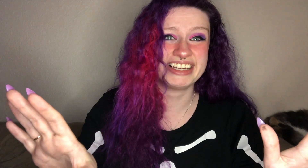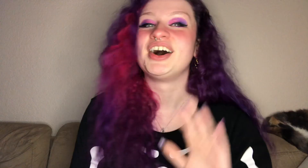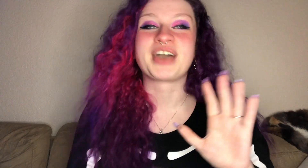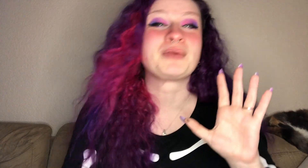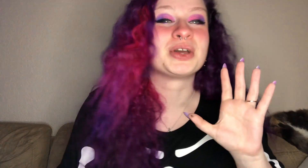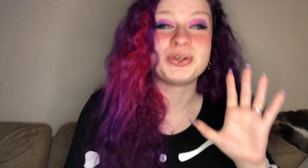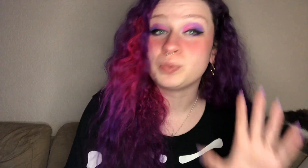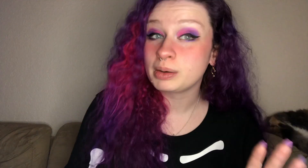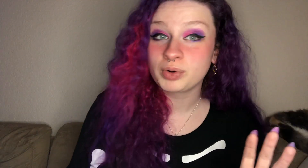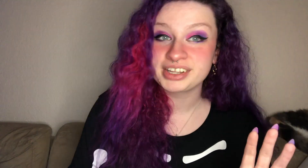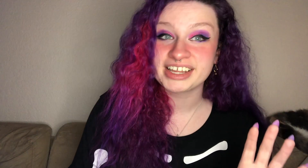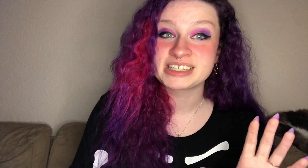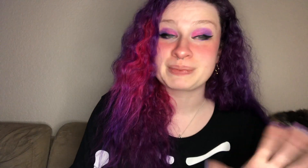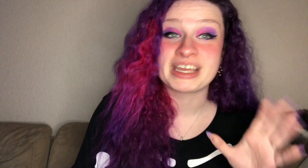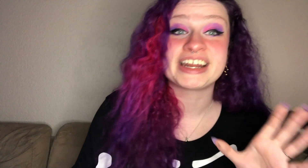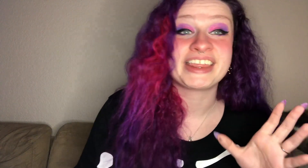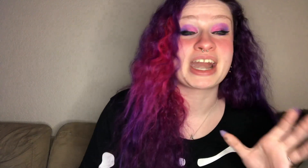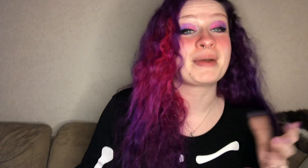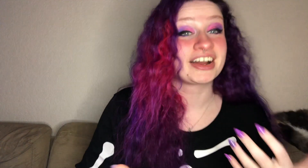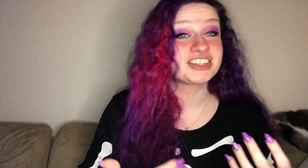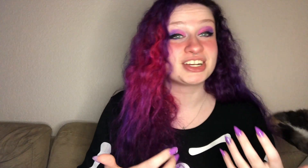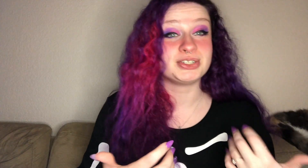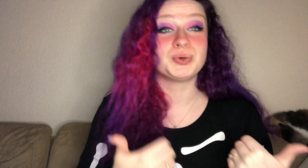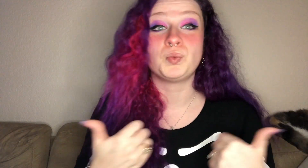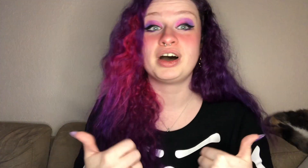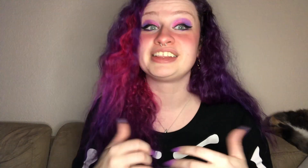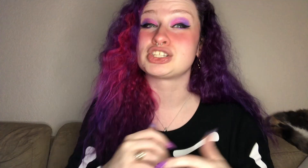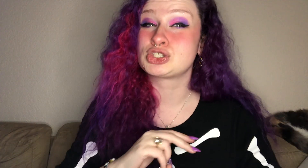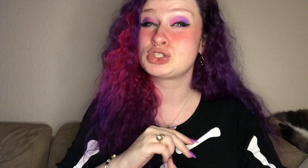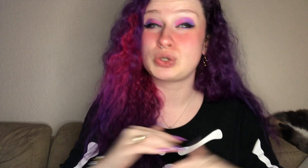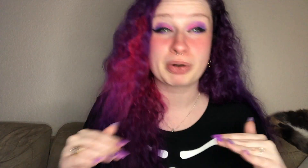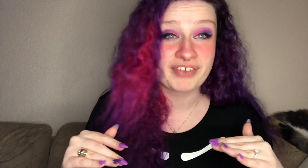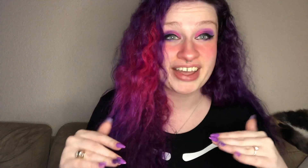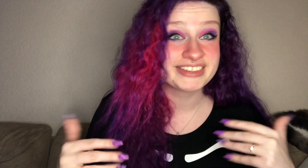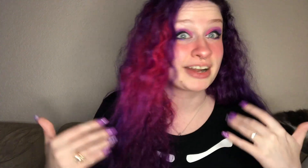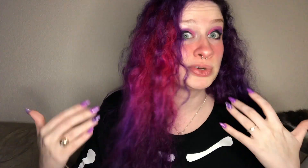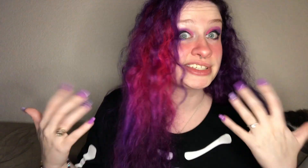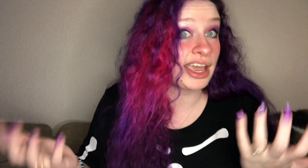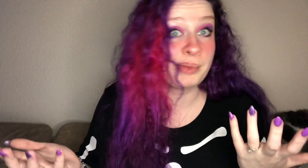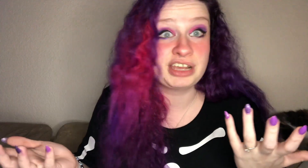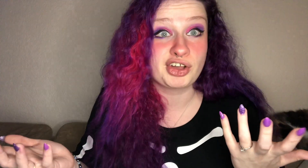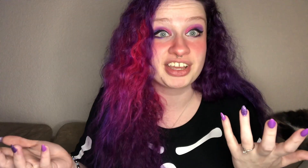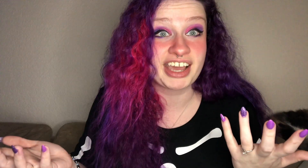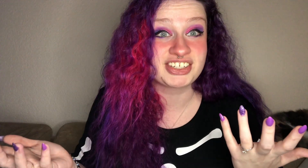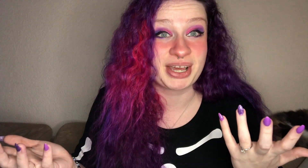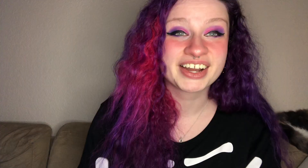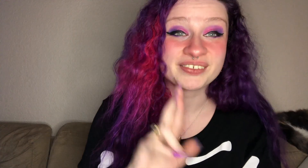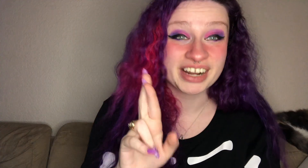okay we're gonna do one more at that speed and then i'm actually gonna do one that's super fast and we'll see how many of y'all can catch it ready